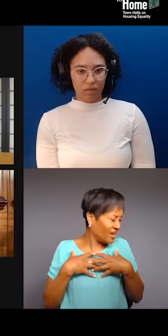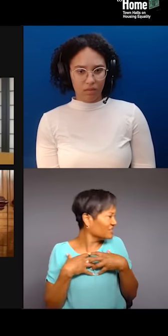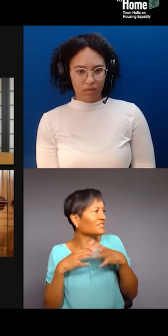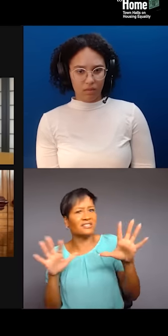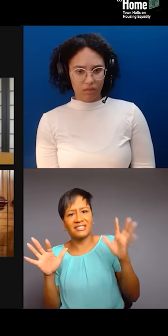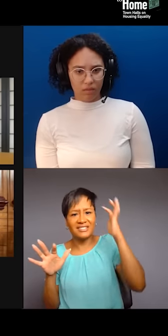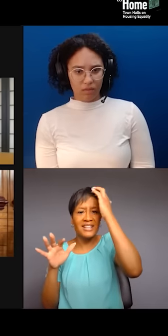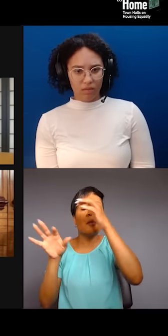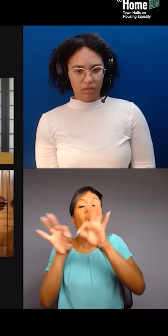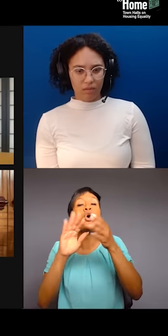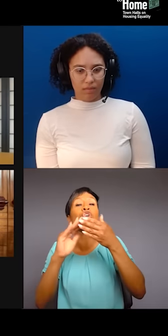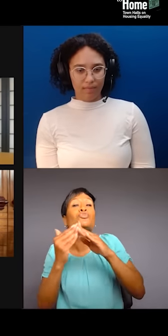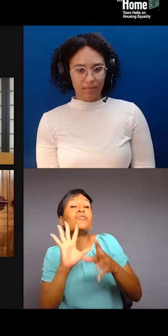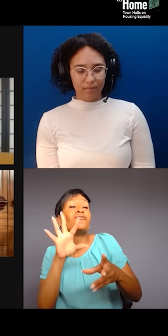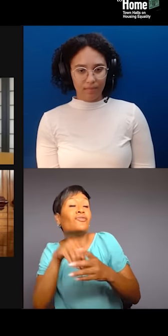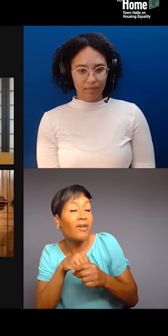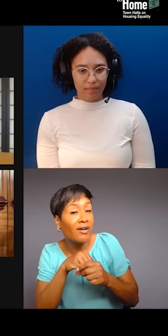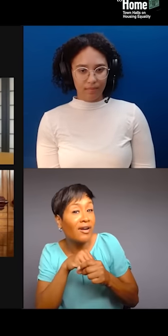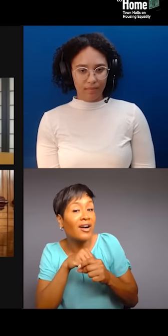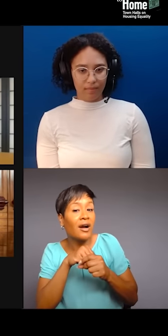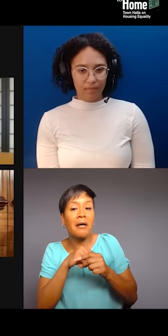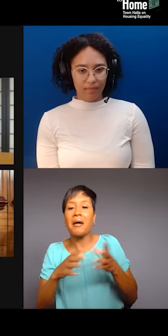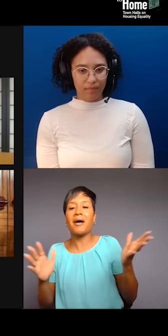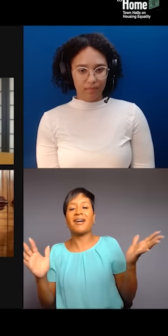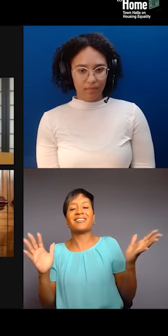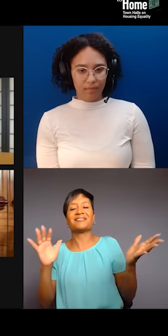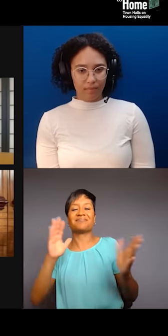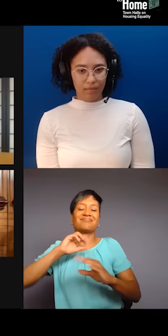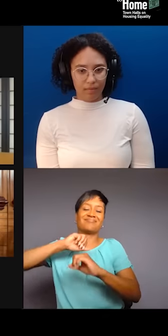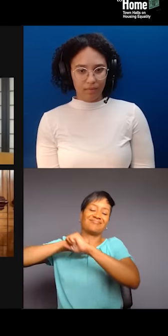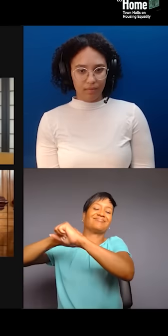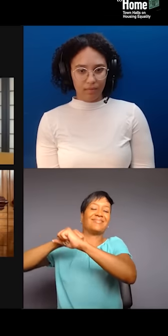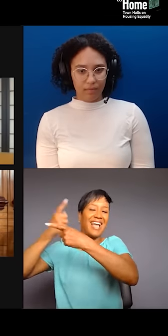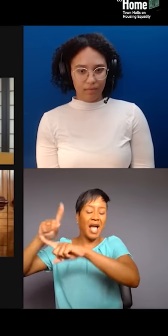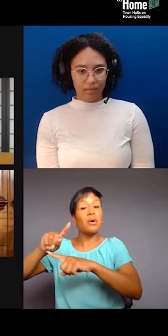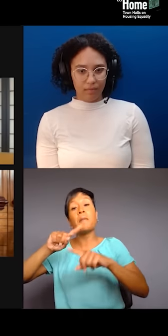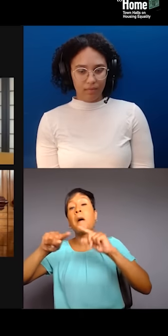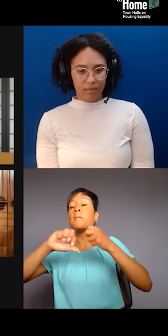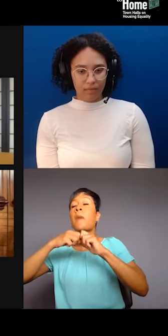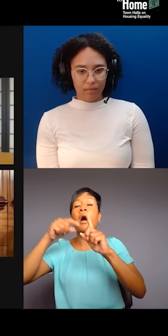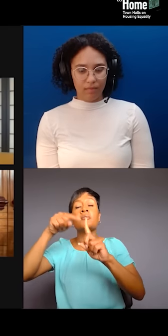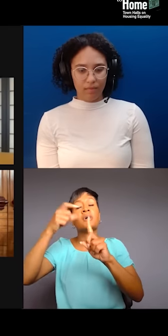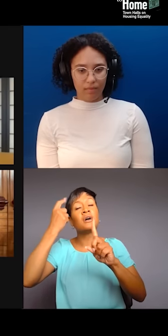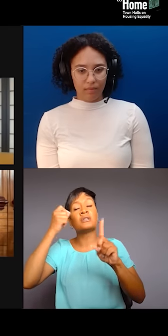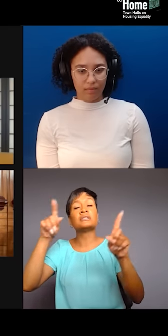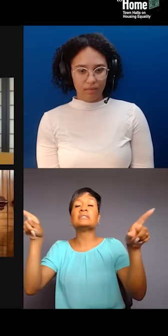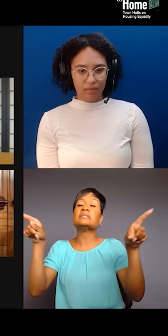The problem is, you know, the very same people who say that they're here to stop gentrification, I'll tell you in DC, on one side of town,